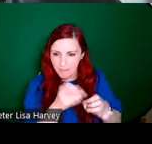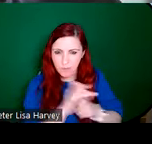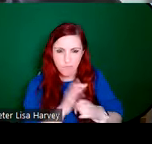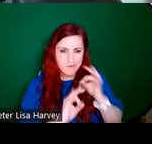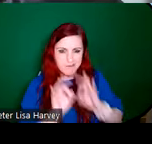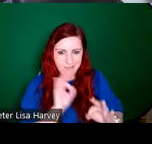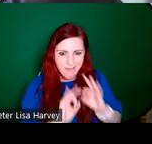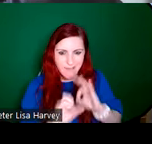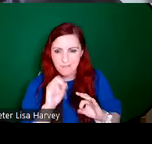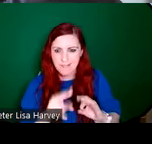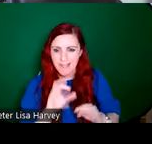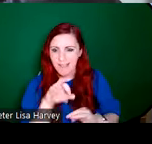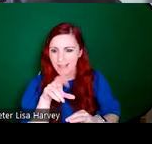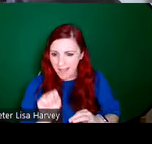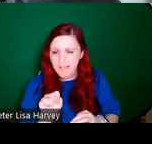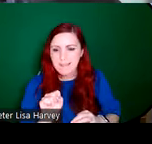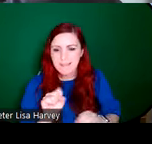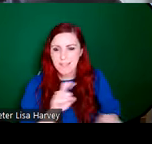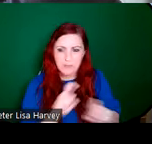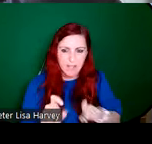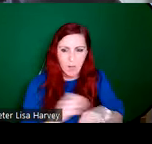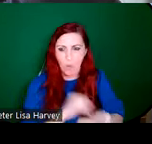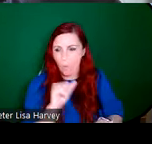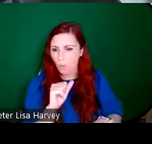stained glass. And he's very much still working on the Arts and Crafts style